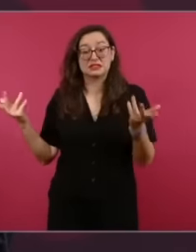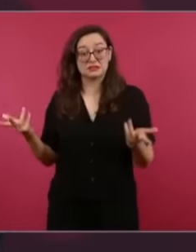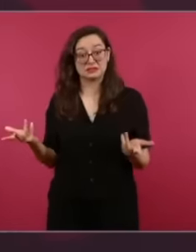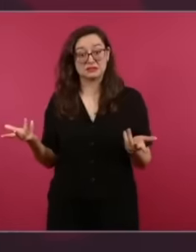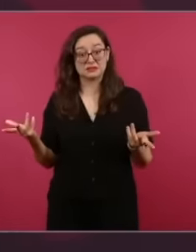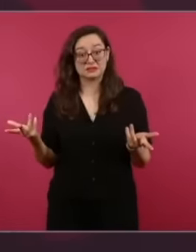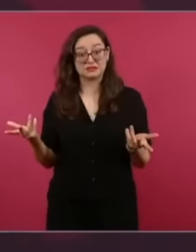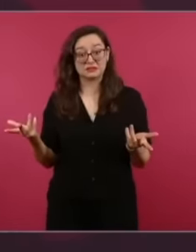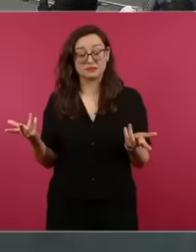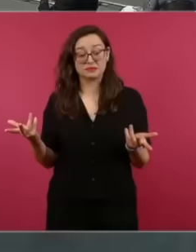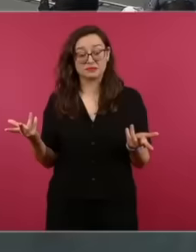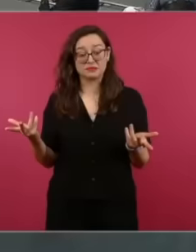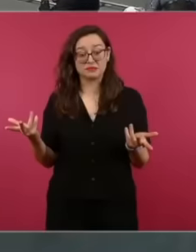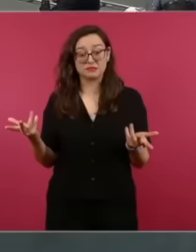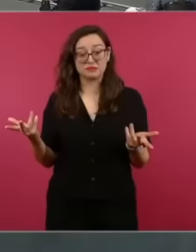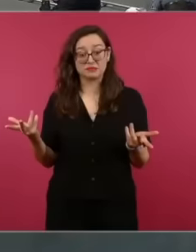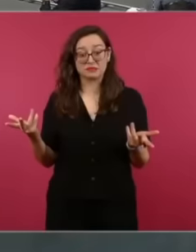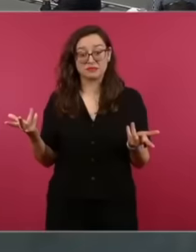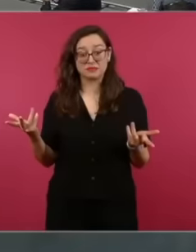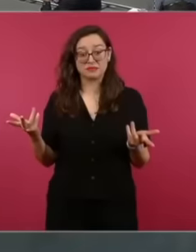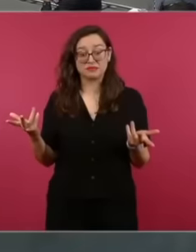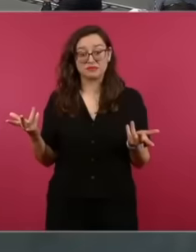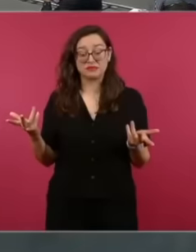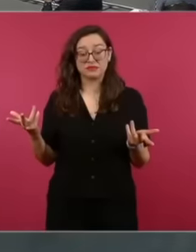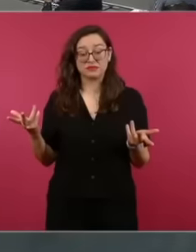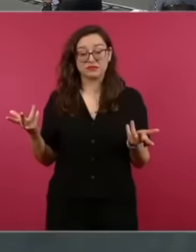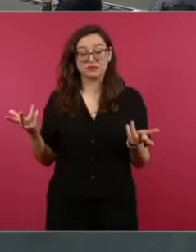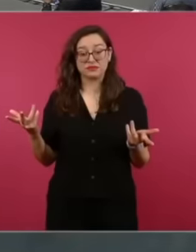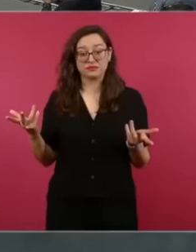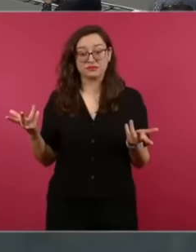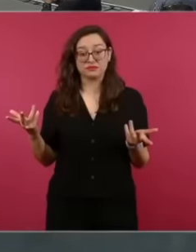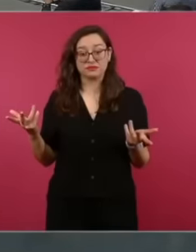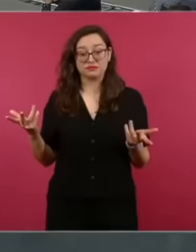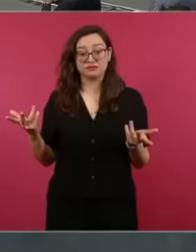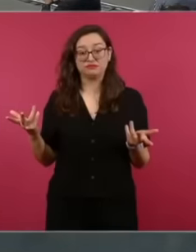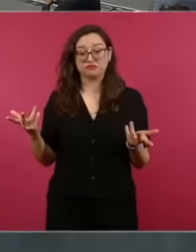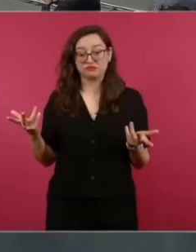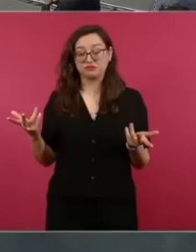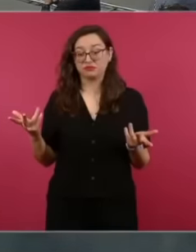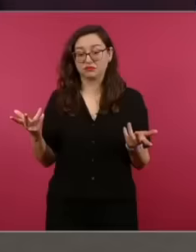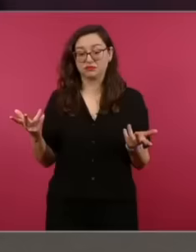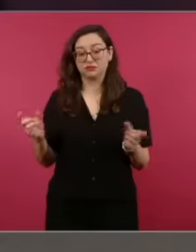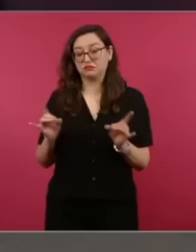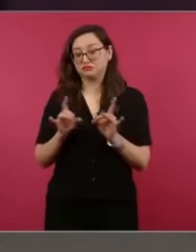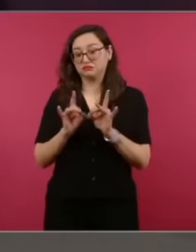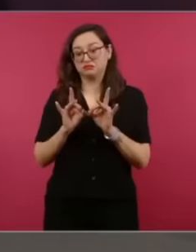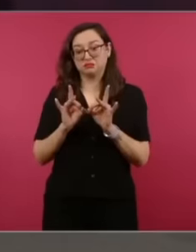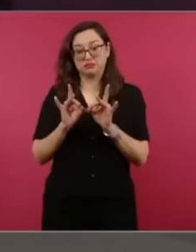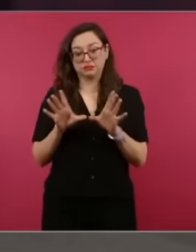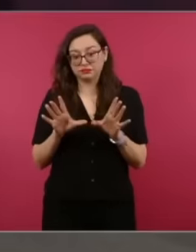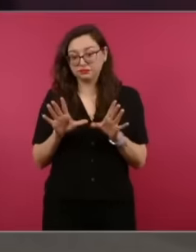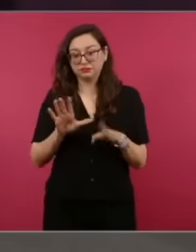who lose their lives in the